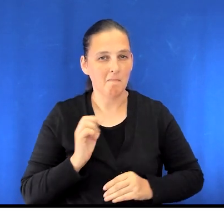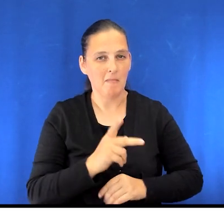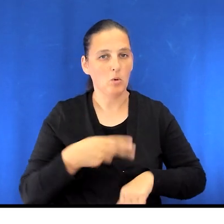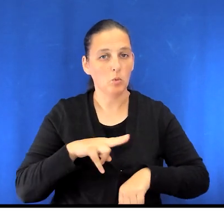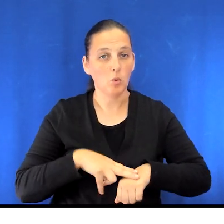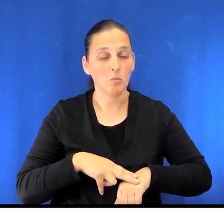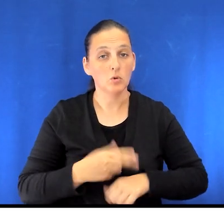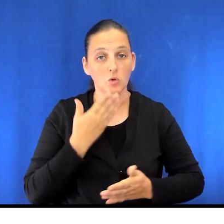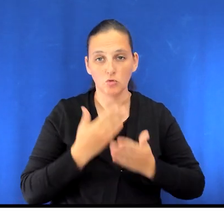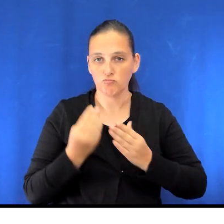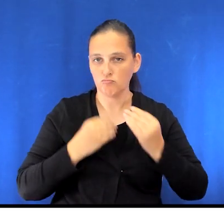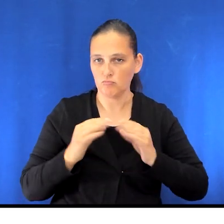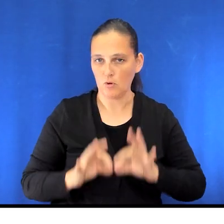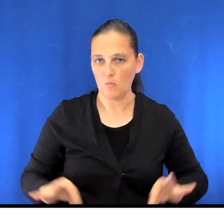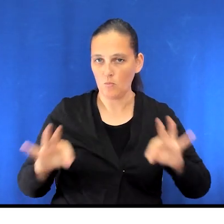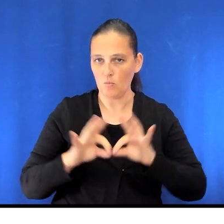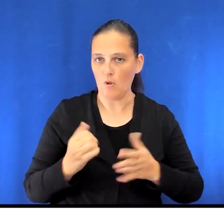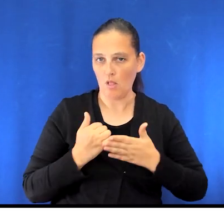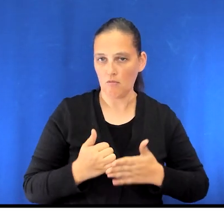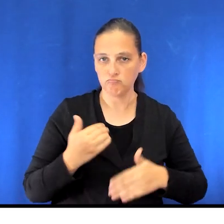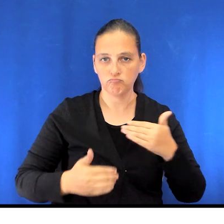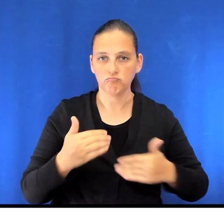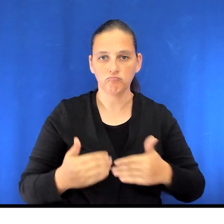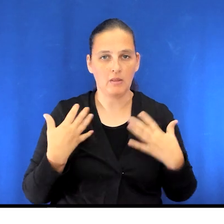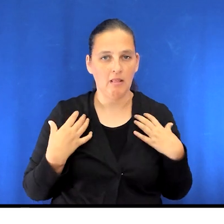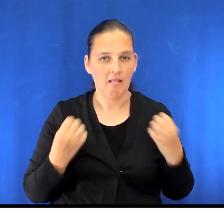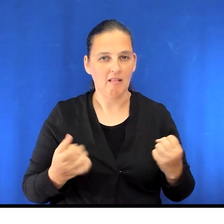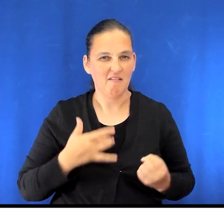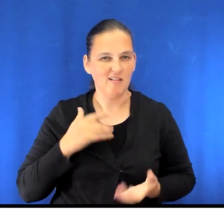Good nutrition is important to speed up healing and help you feel less tired.